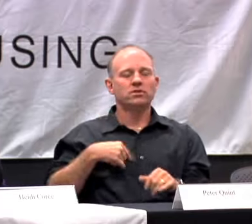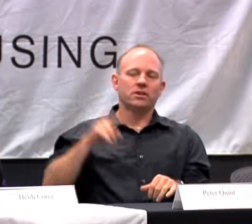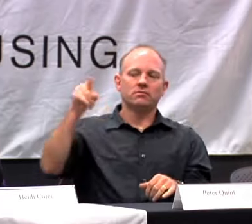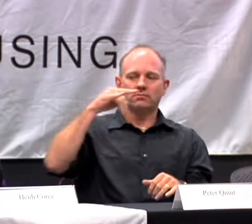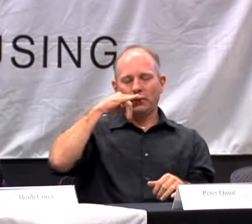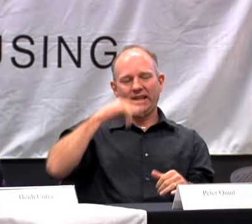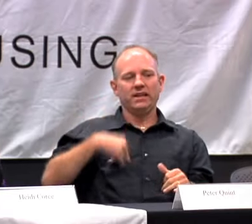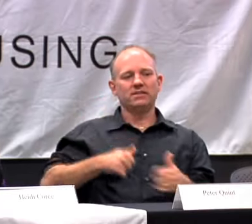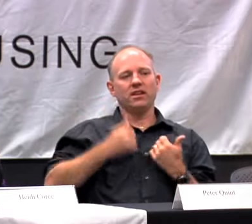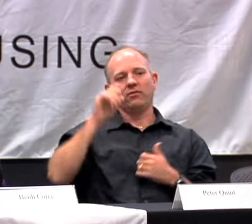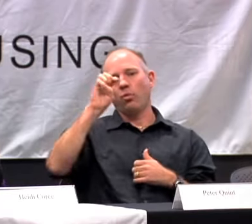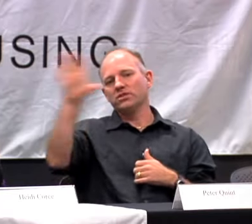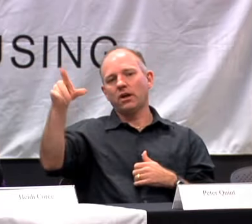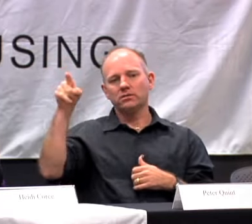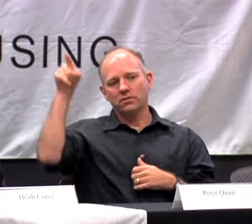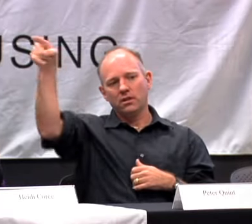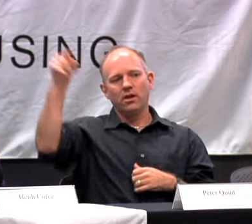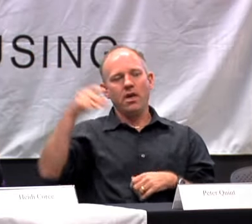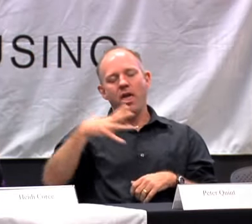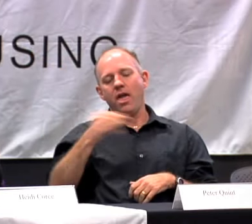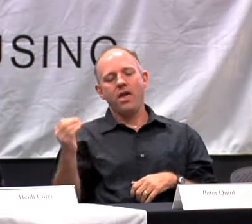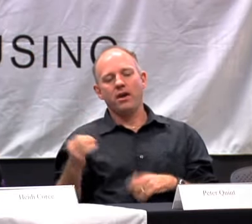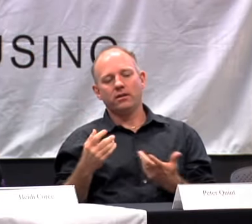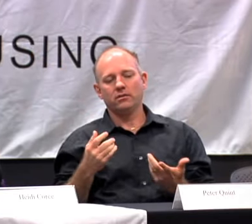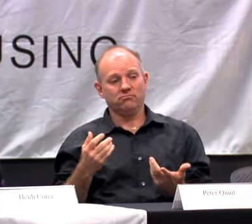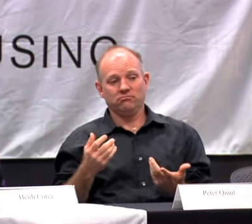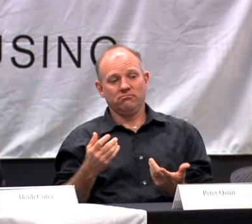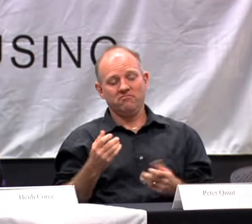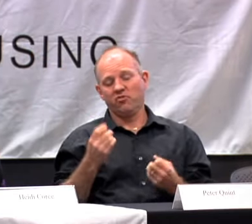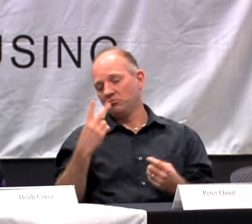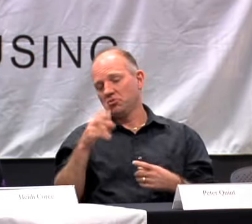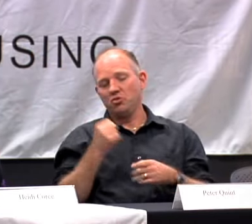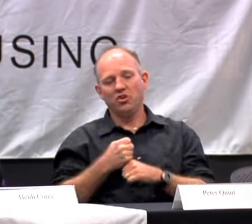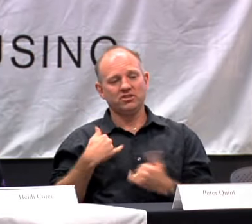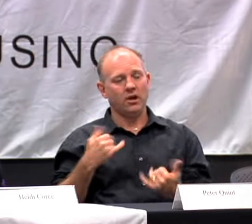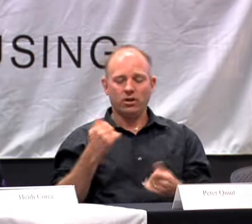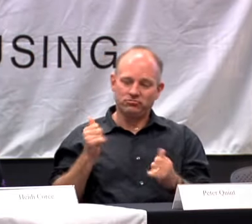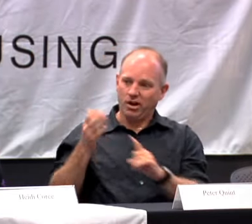MY KIDS. I HAVE KIDS. I'M DIVORCED AND MY KIDS LIVE IN WISCONSIN,